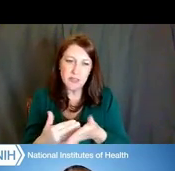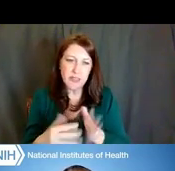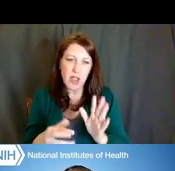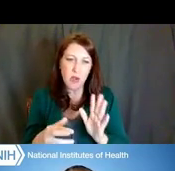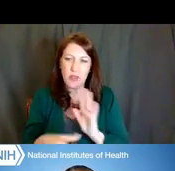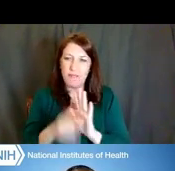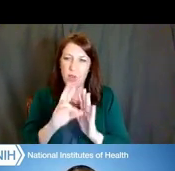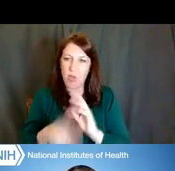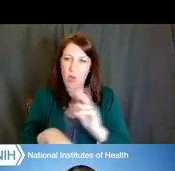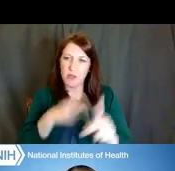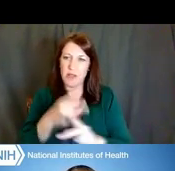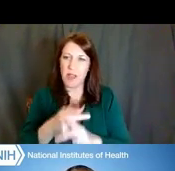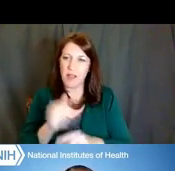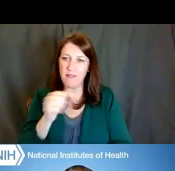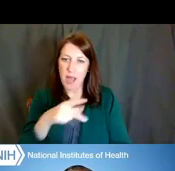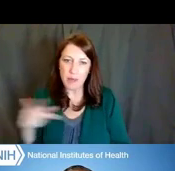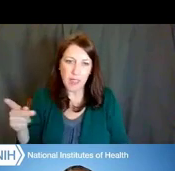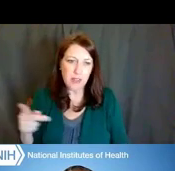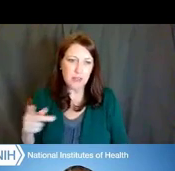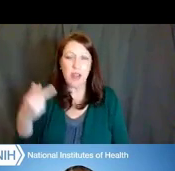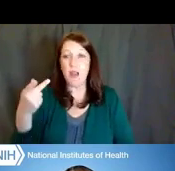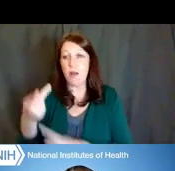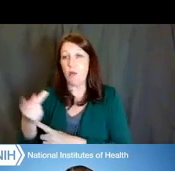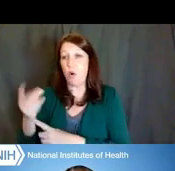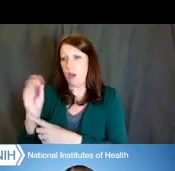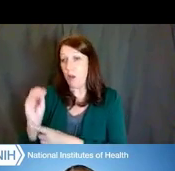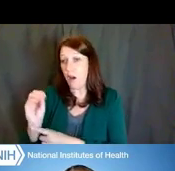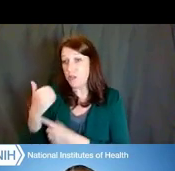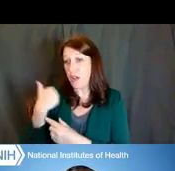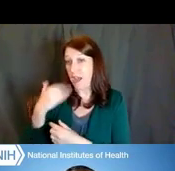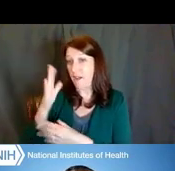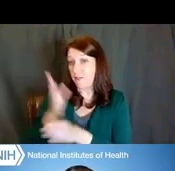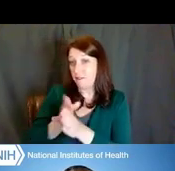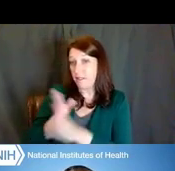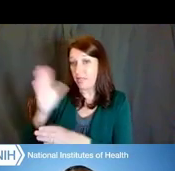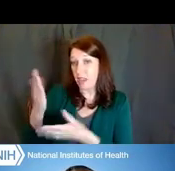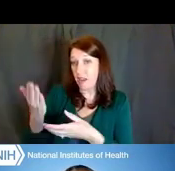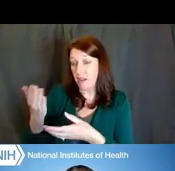program officers who have this kind of research within their portfolios, etcetera.